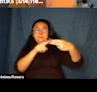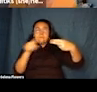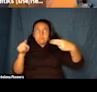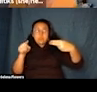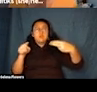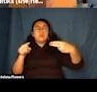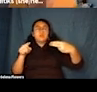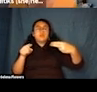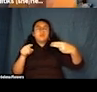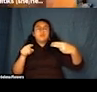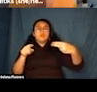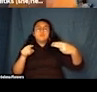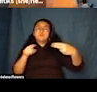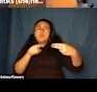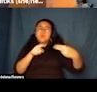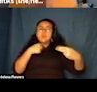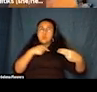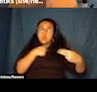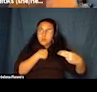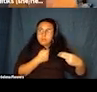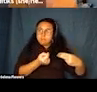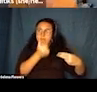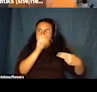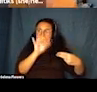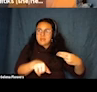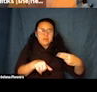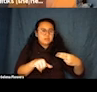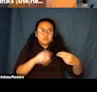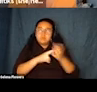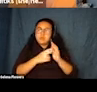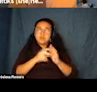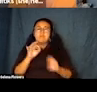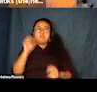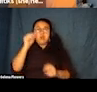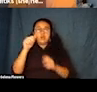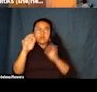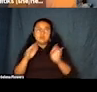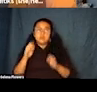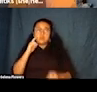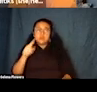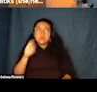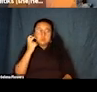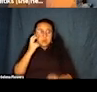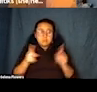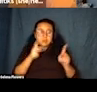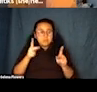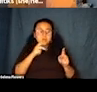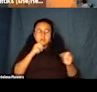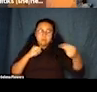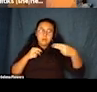We spot light the ASL interpreter as you can see right now. And then live CART. A lot of people are very excited about the huge